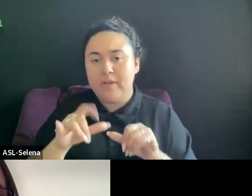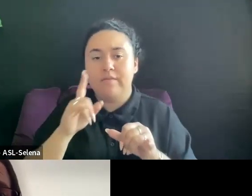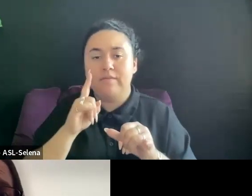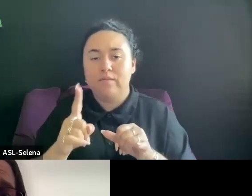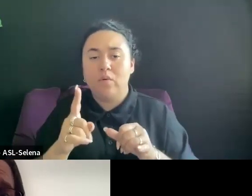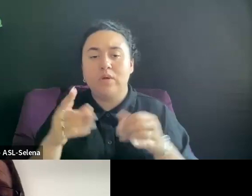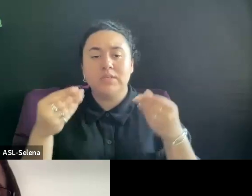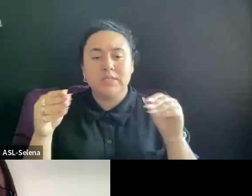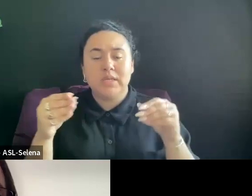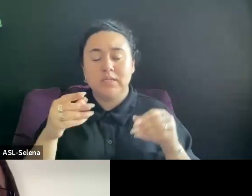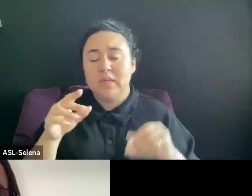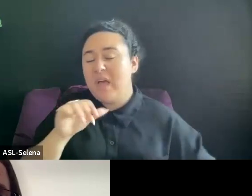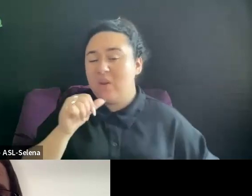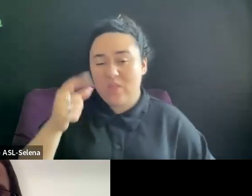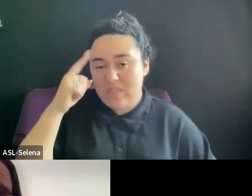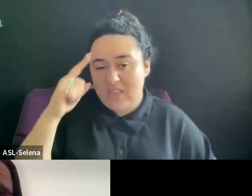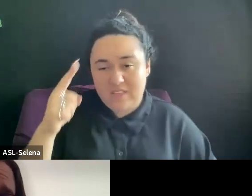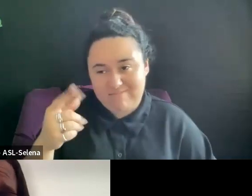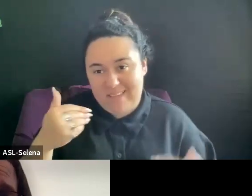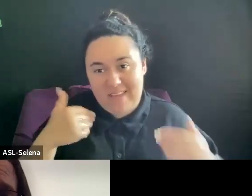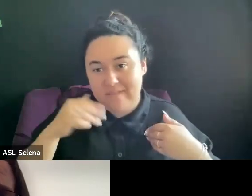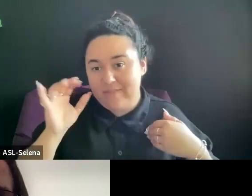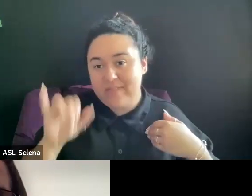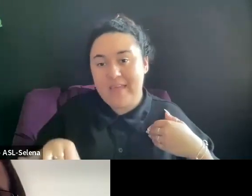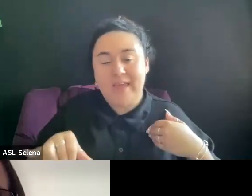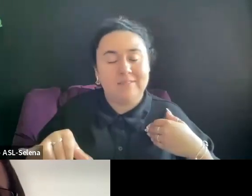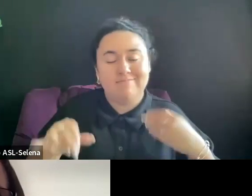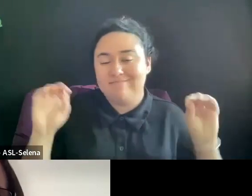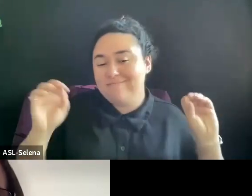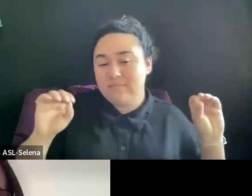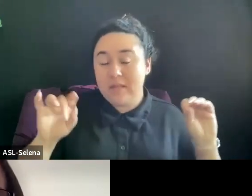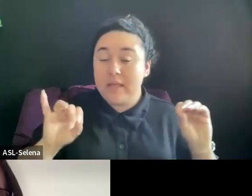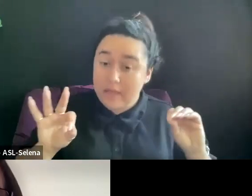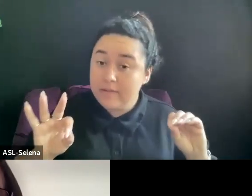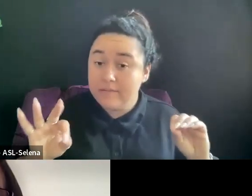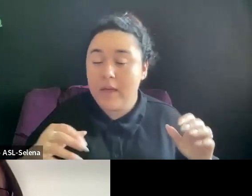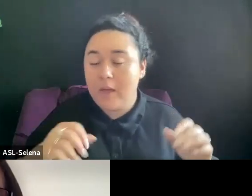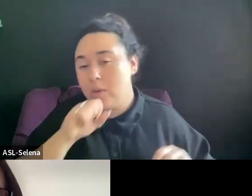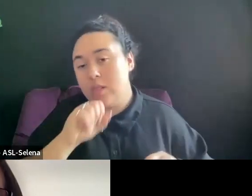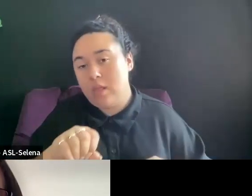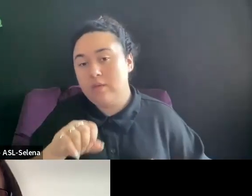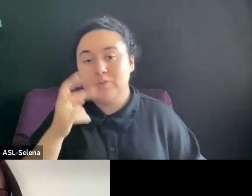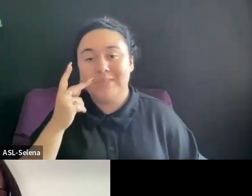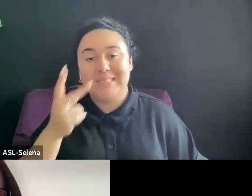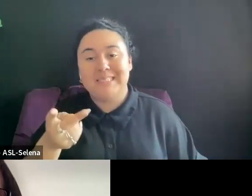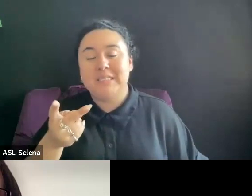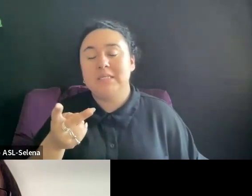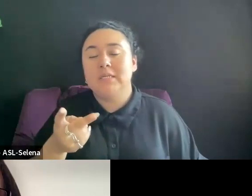IF THERE IS I WOULD LOVE TO FIND OUT. I DON'T THINK THERE IS.